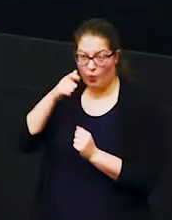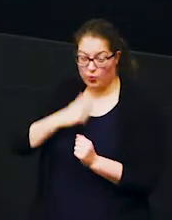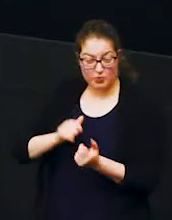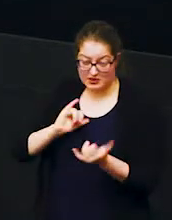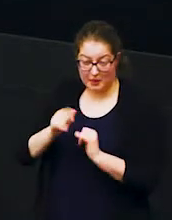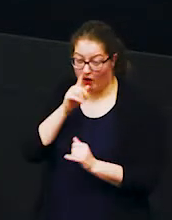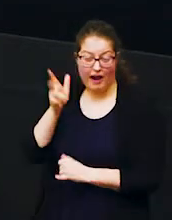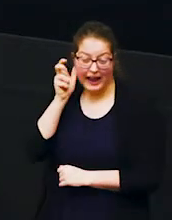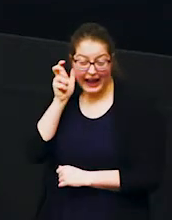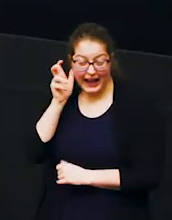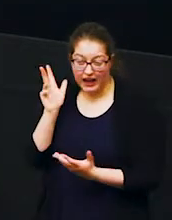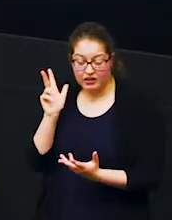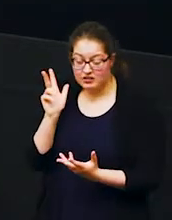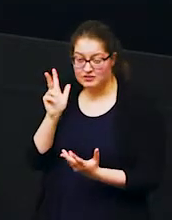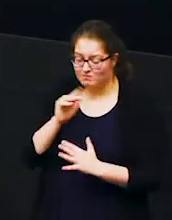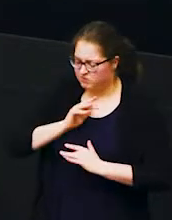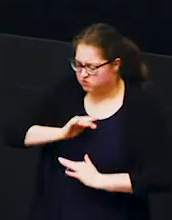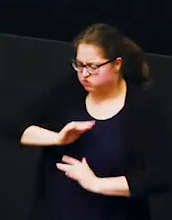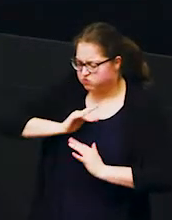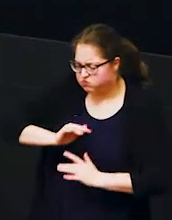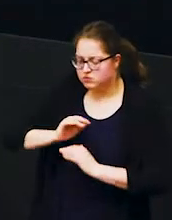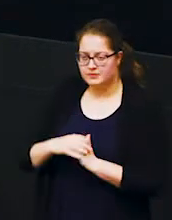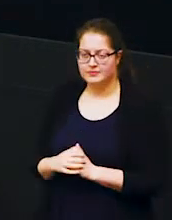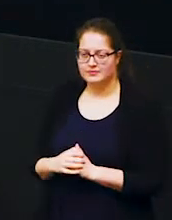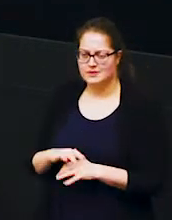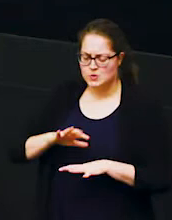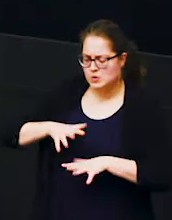all the noises that an elephant's making but those rumbles are very common when we